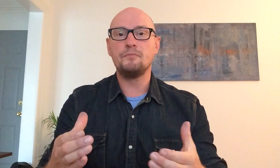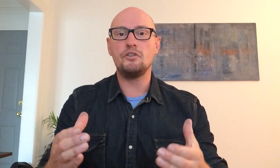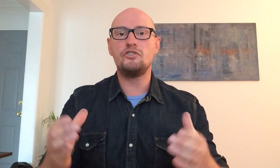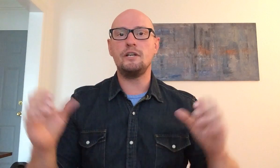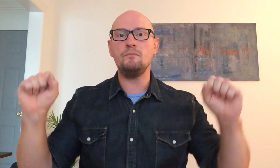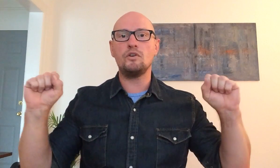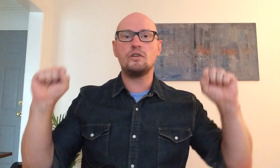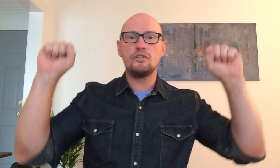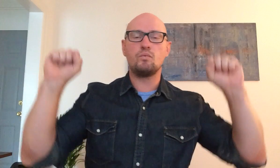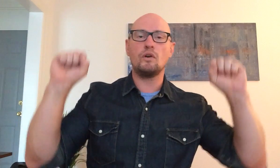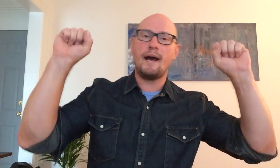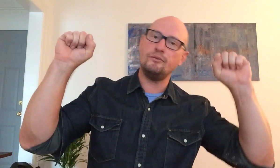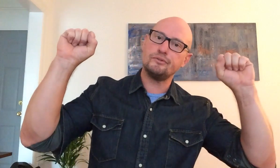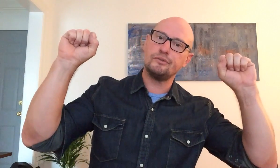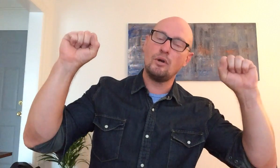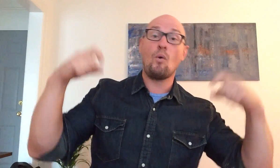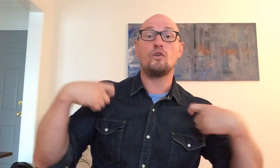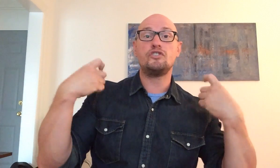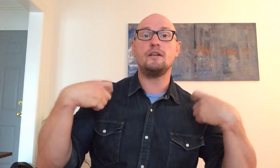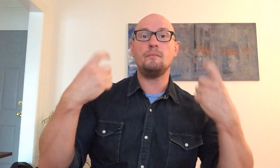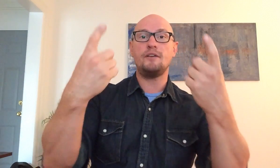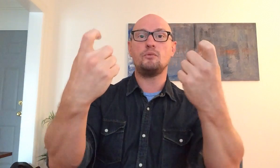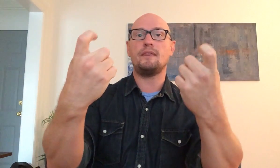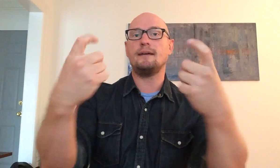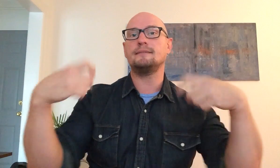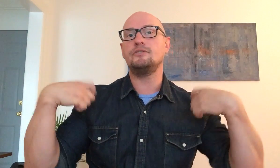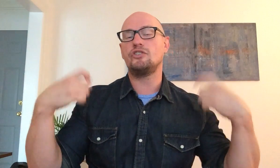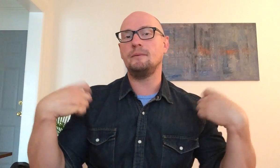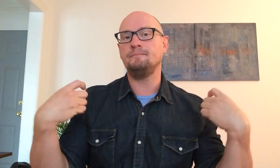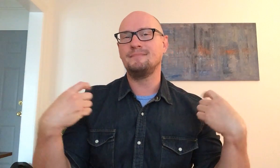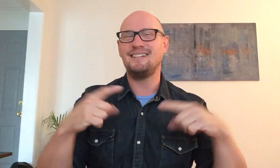there's Jim where you can just work out for Jim I do with X's gym